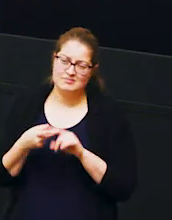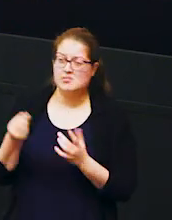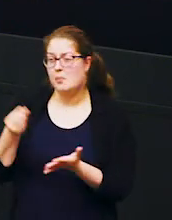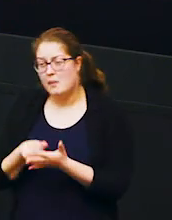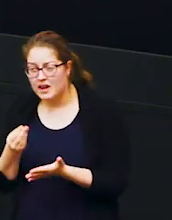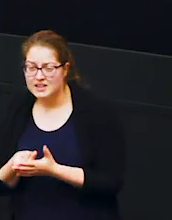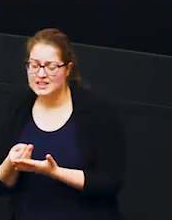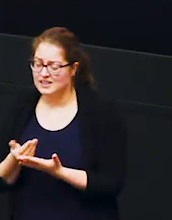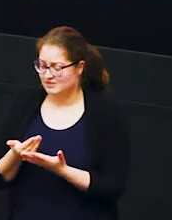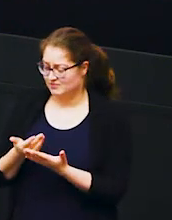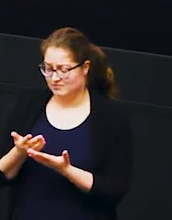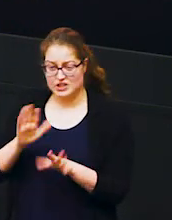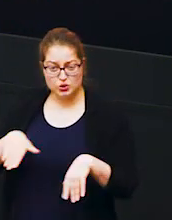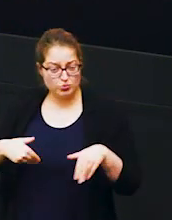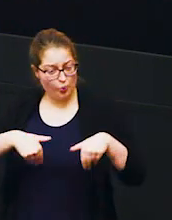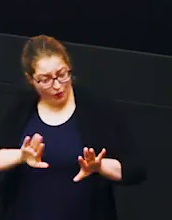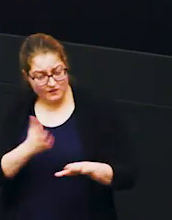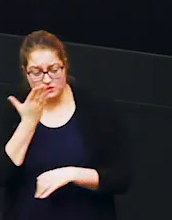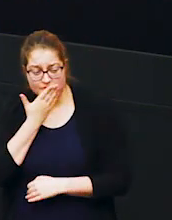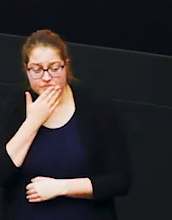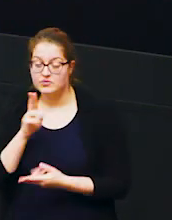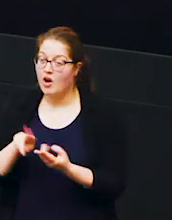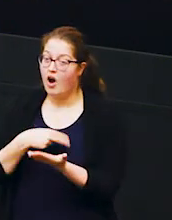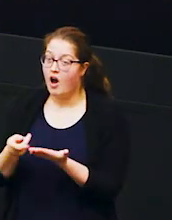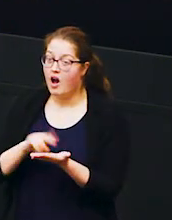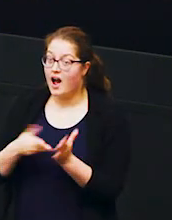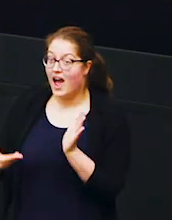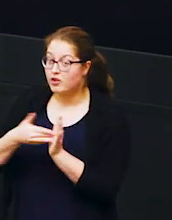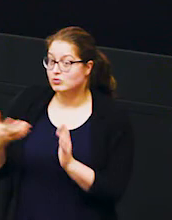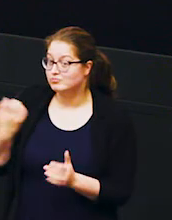and send their children to school well honey is an extra source of income that they can use to